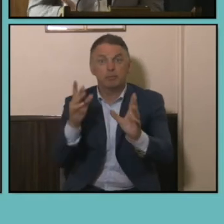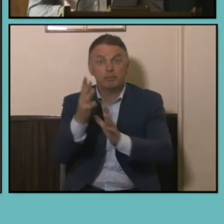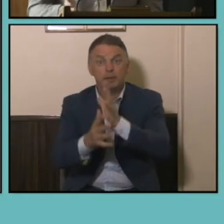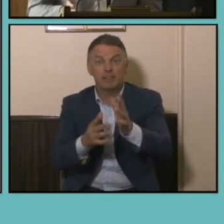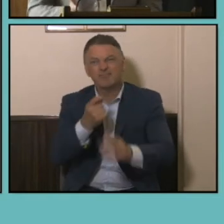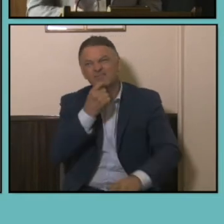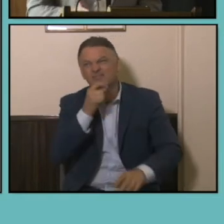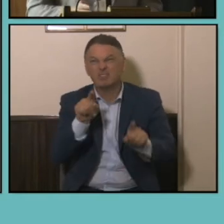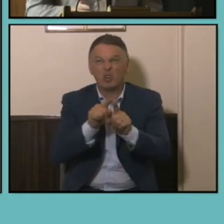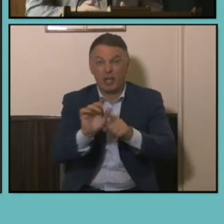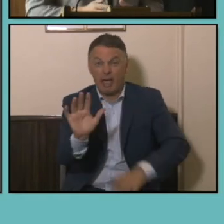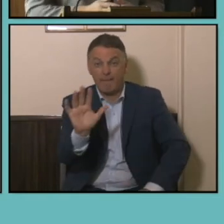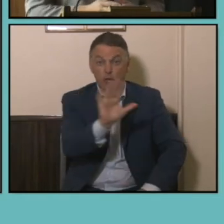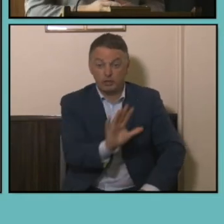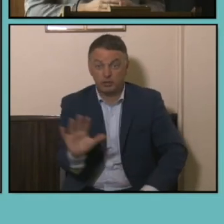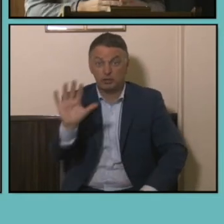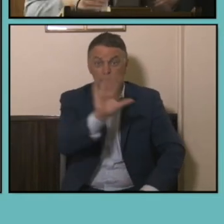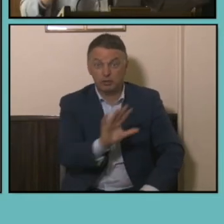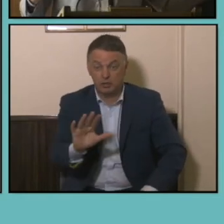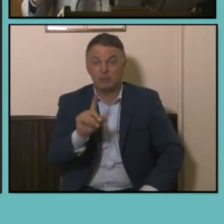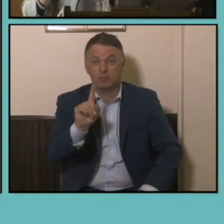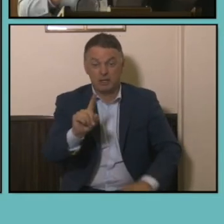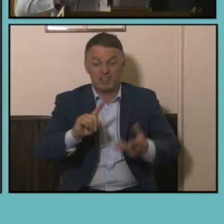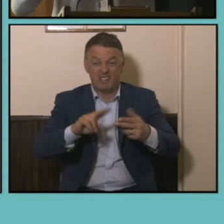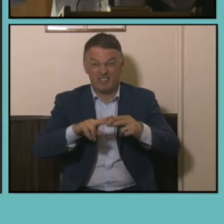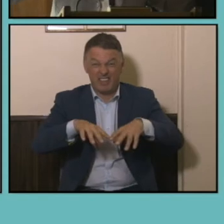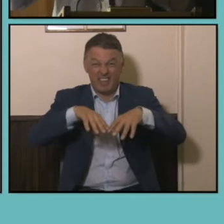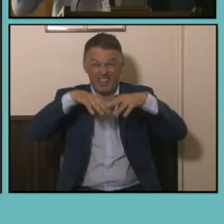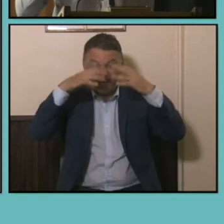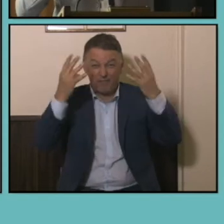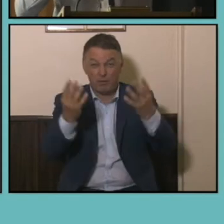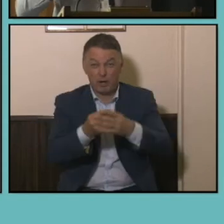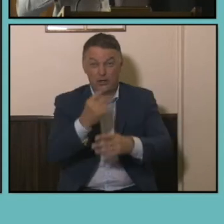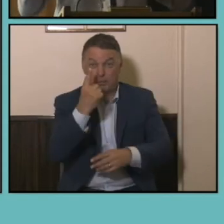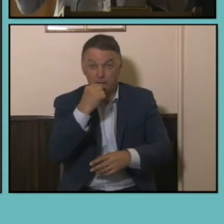average but it's based on if you were to line everyone up from you, know oldest